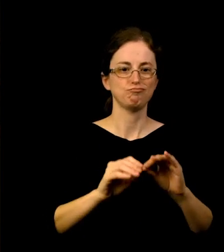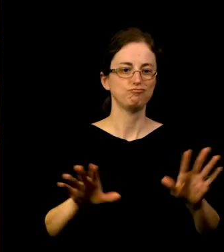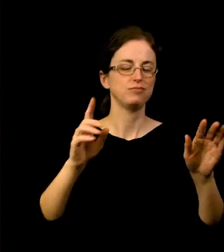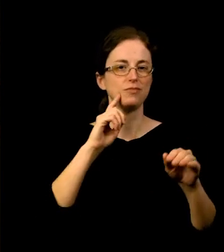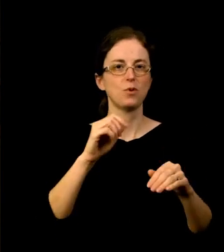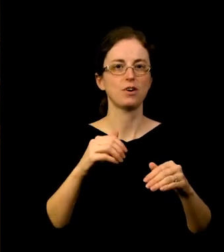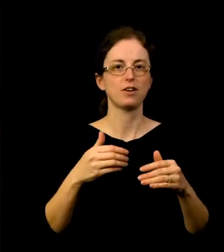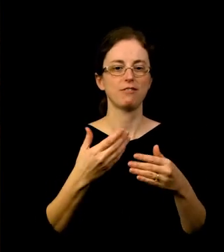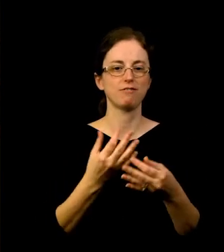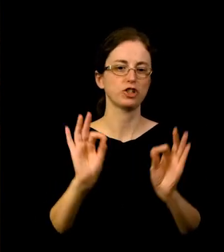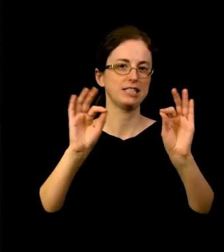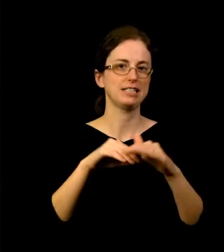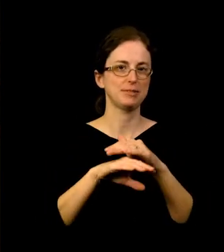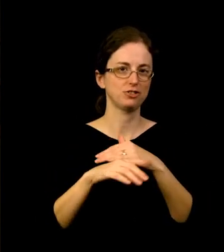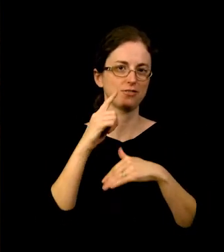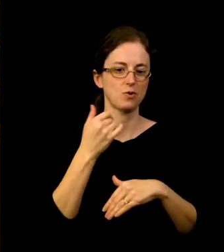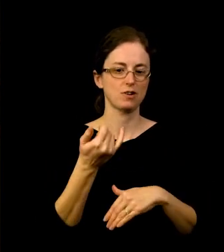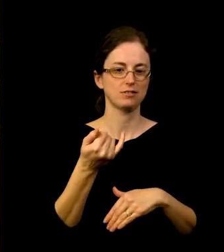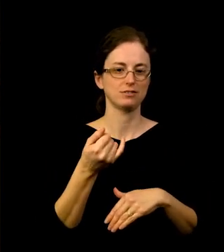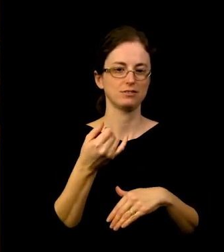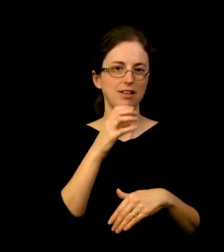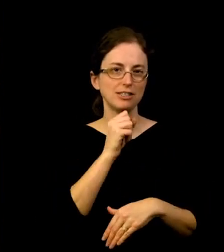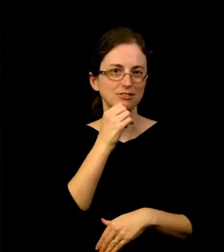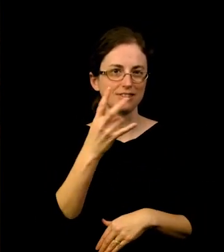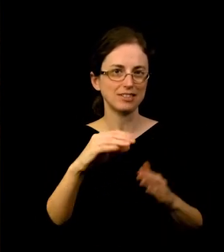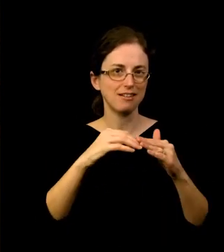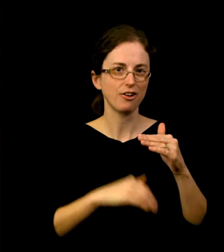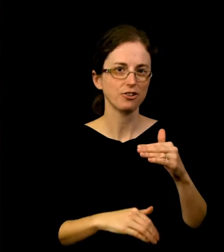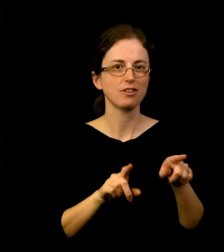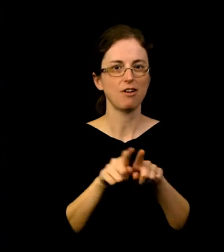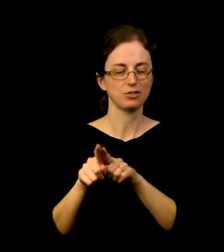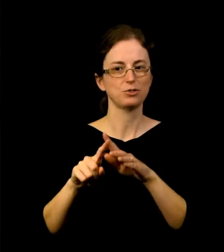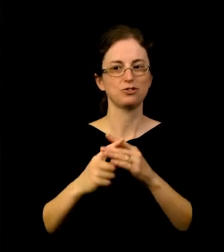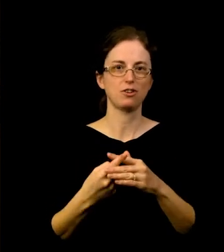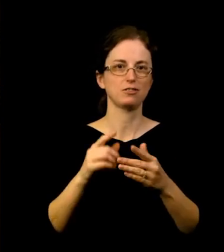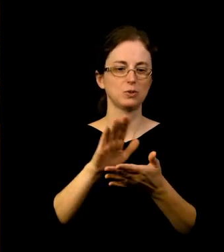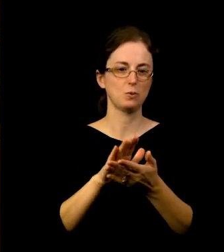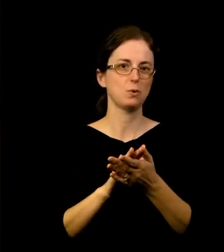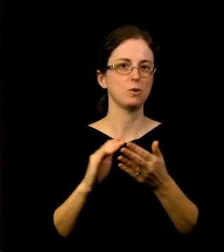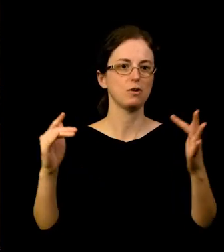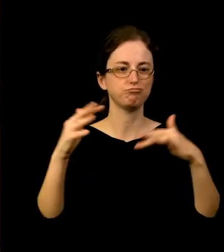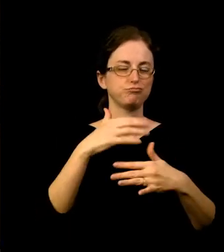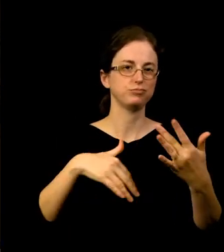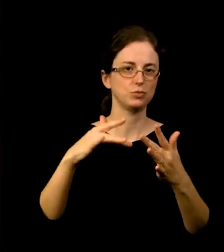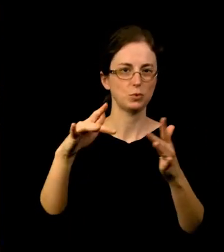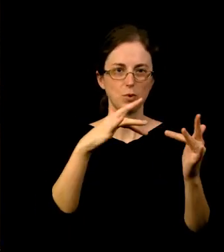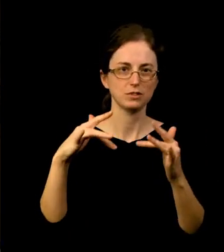Supporters made that possible - and it’s a great segue to my report on the power of giving. I want to begin by thanking our supporters